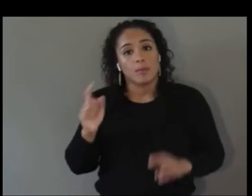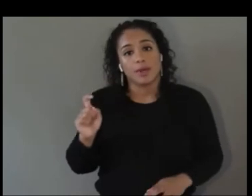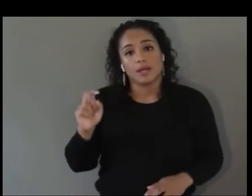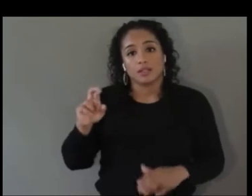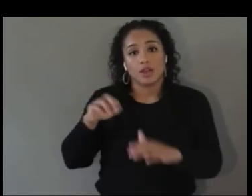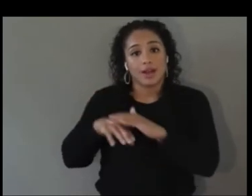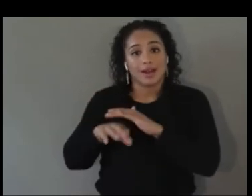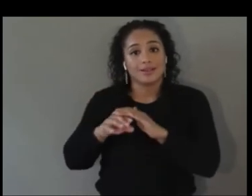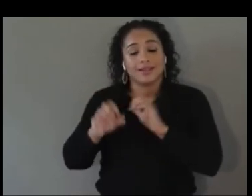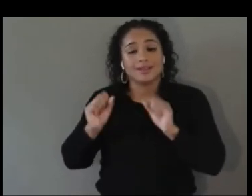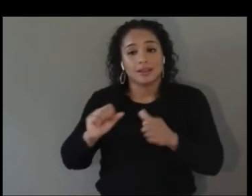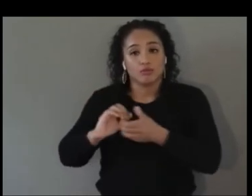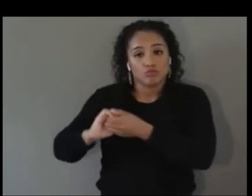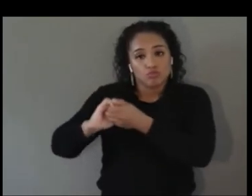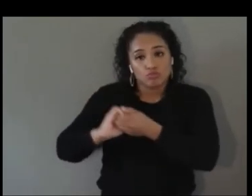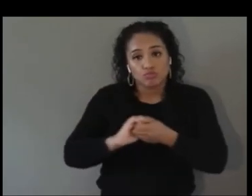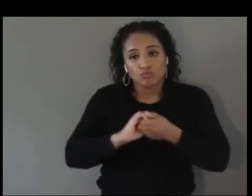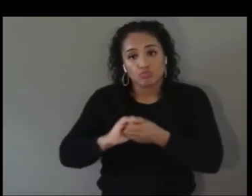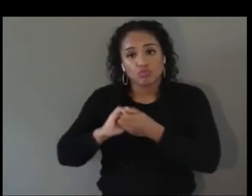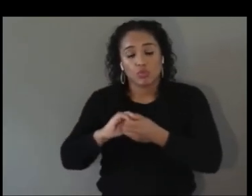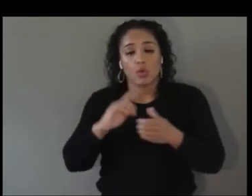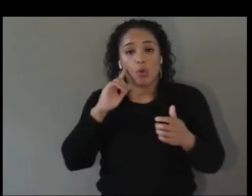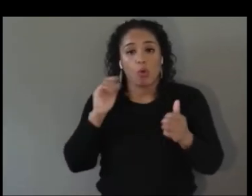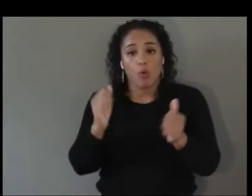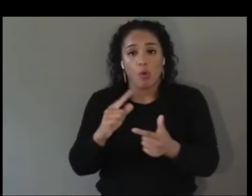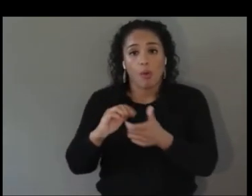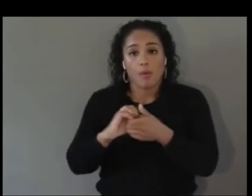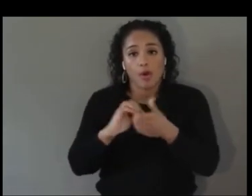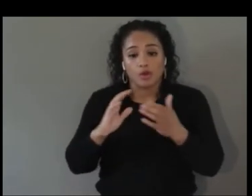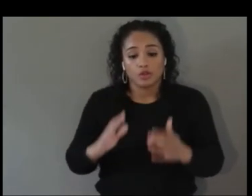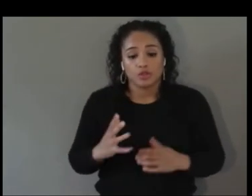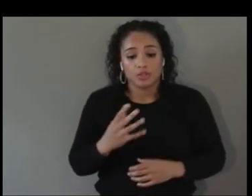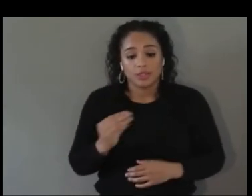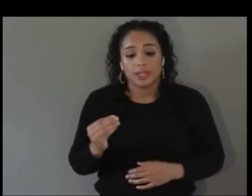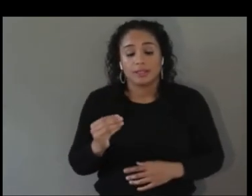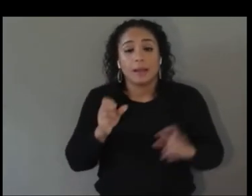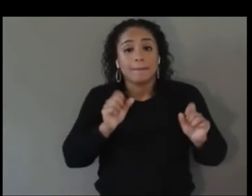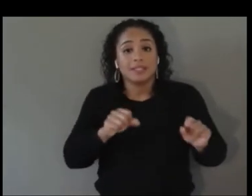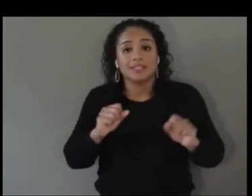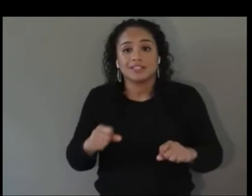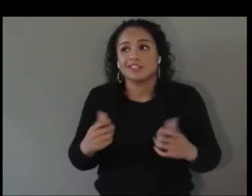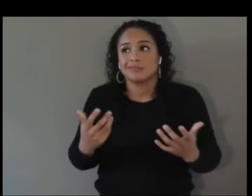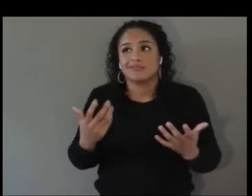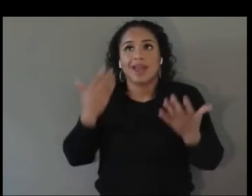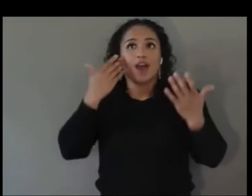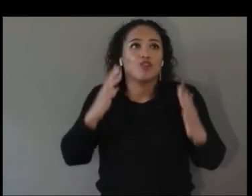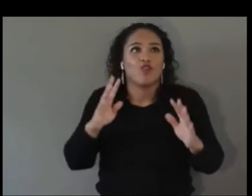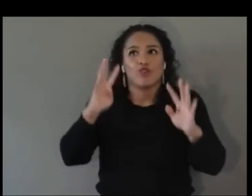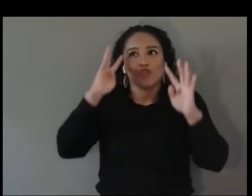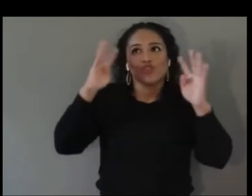all the partners and potentially, I don't know, create a pipeline where it's, you know, teaching,